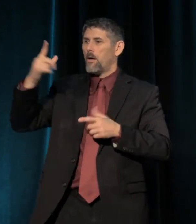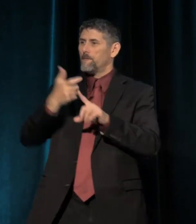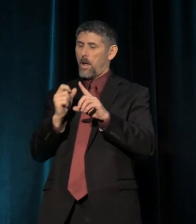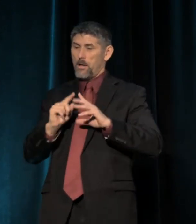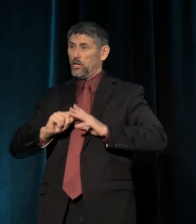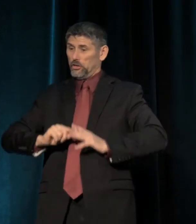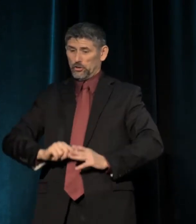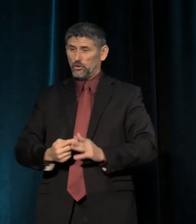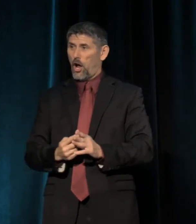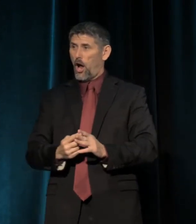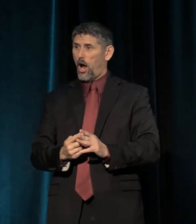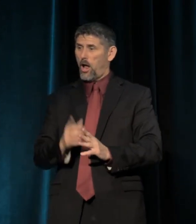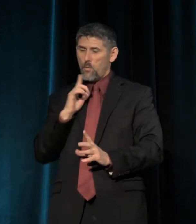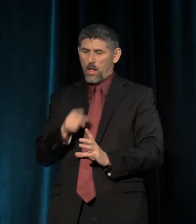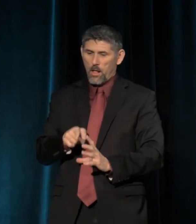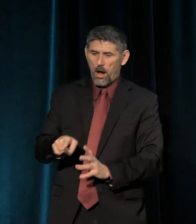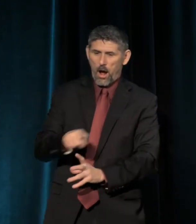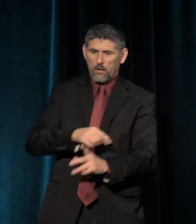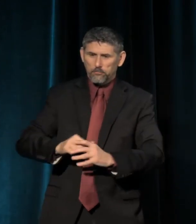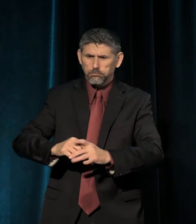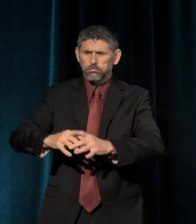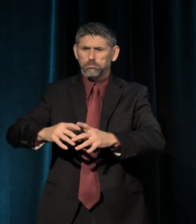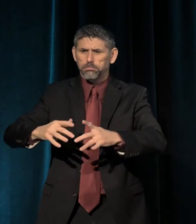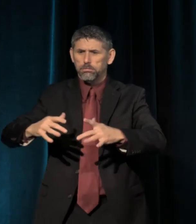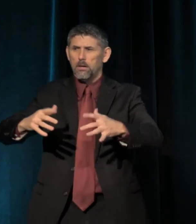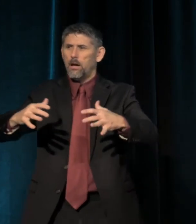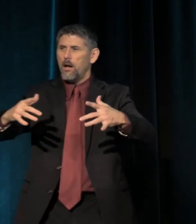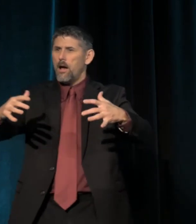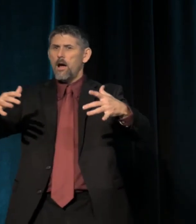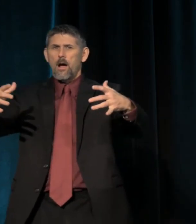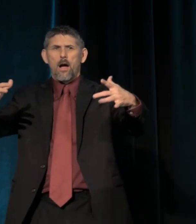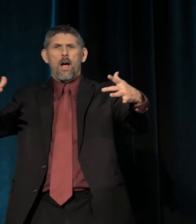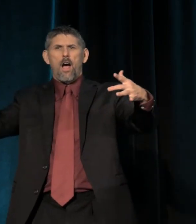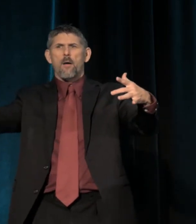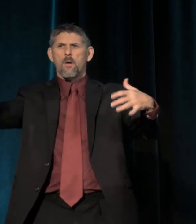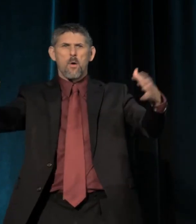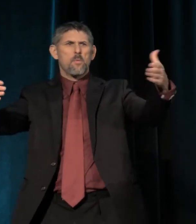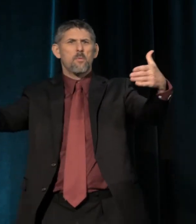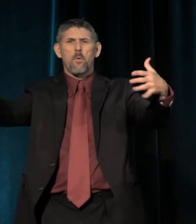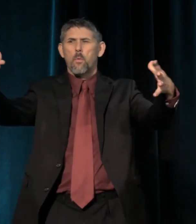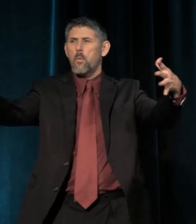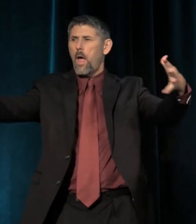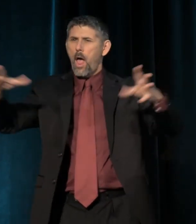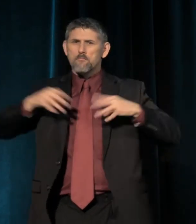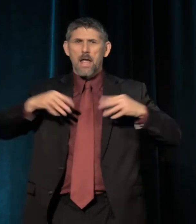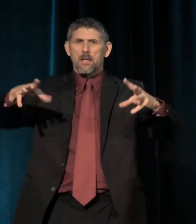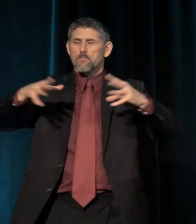it moves outward embracing all directions, yet constantly forward."